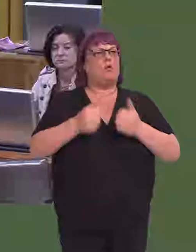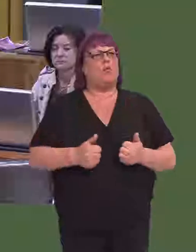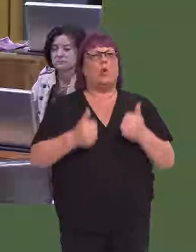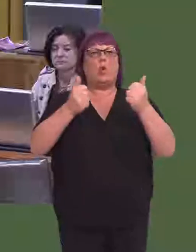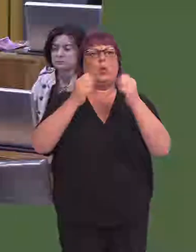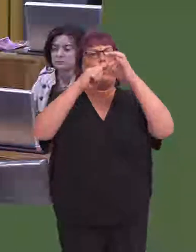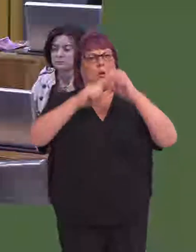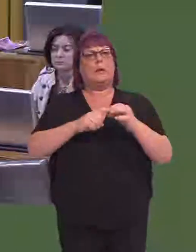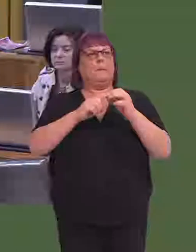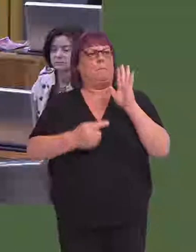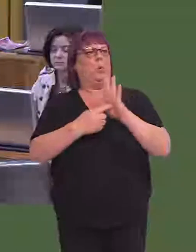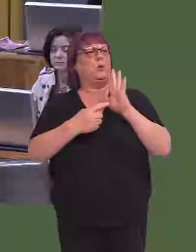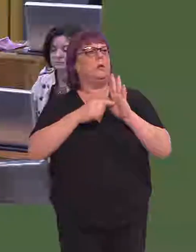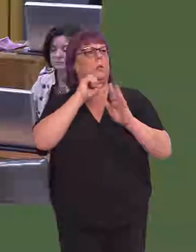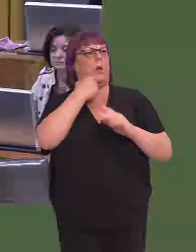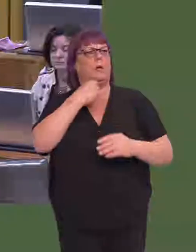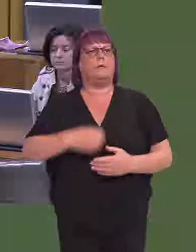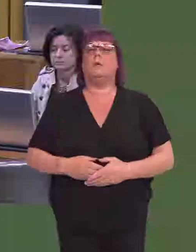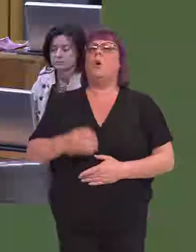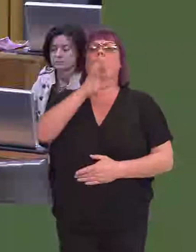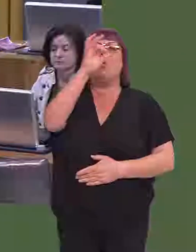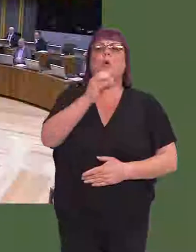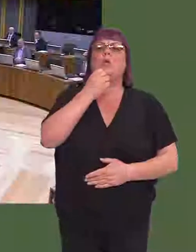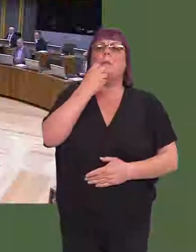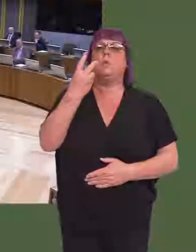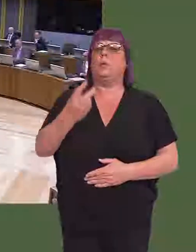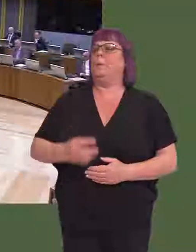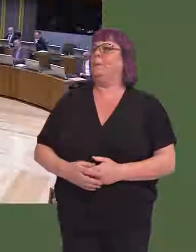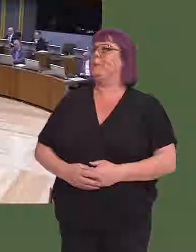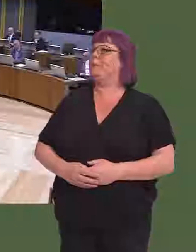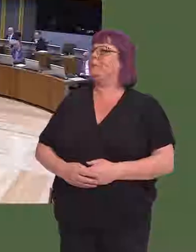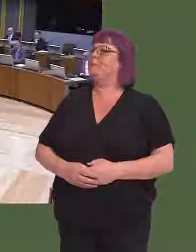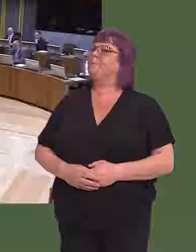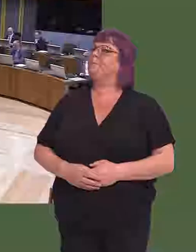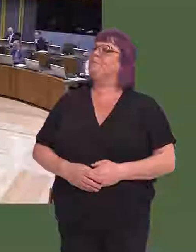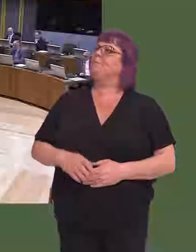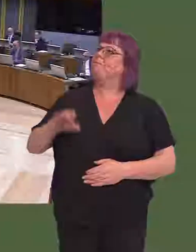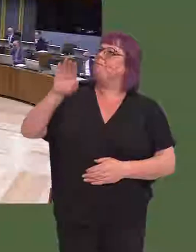quality will be important in the future. John Griffiths AM: 2.